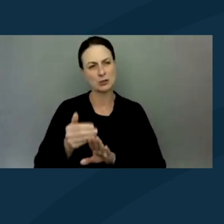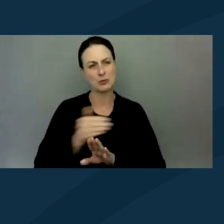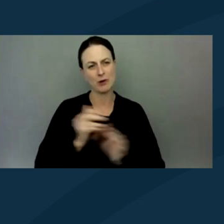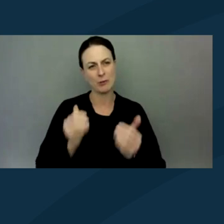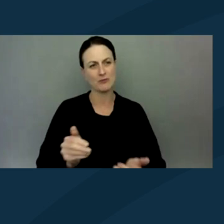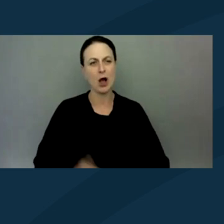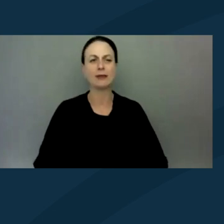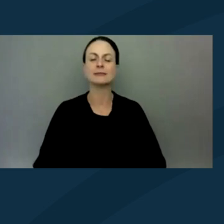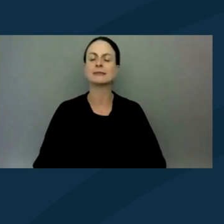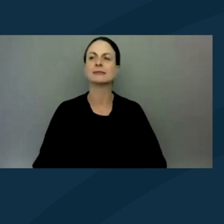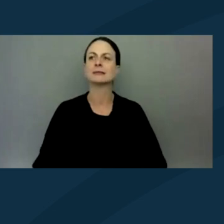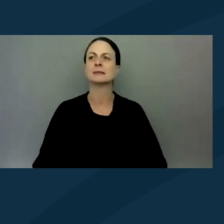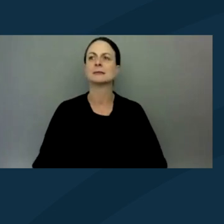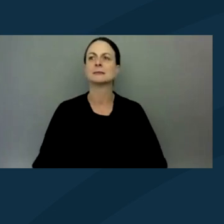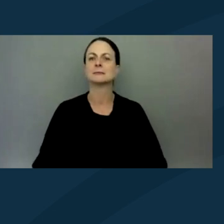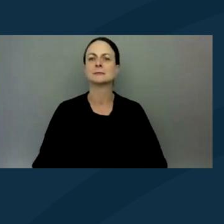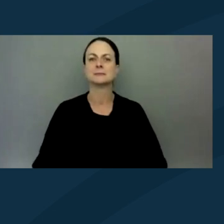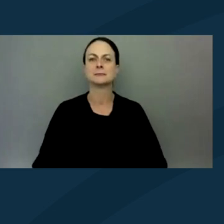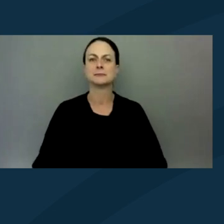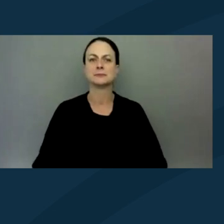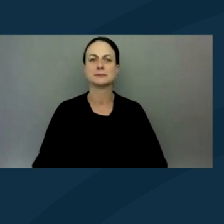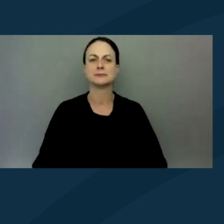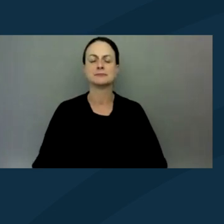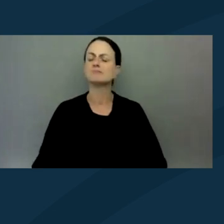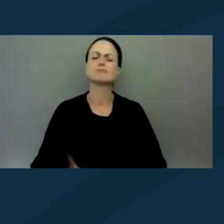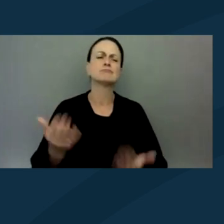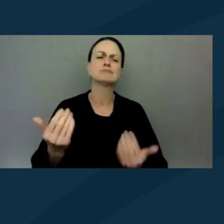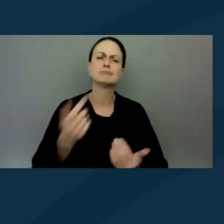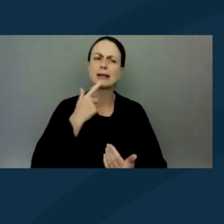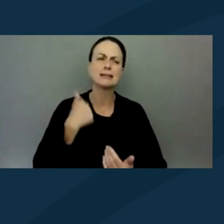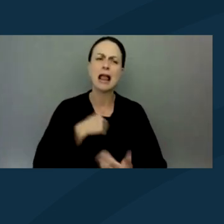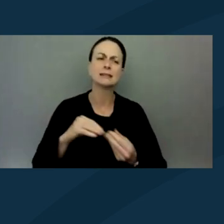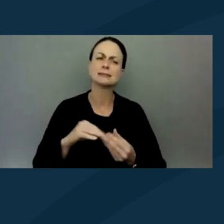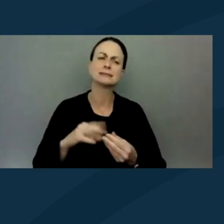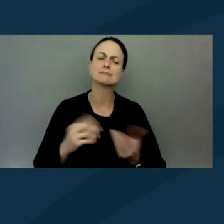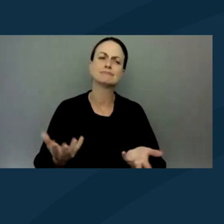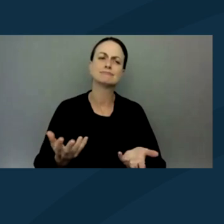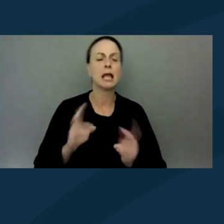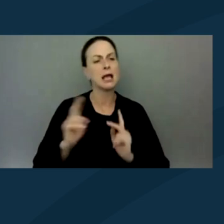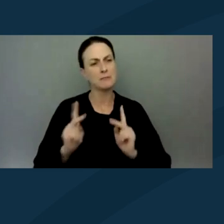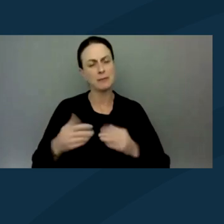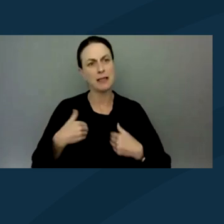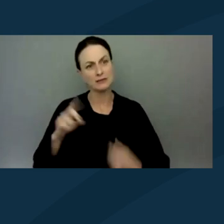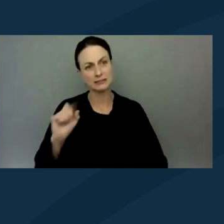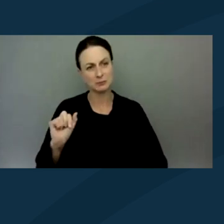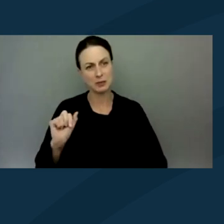and that is just tell us, what are folks with disabilities who protest?